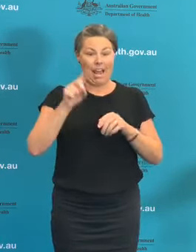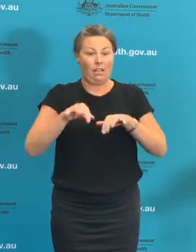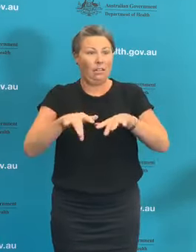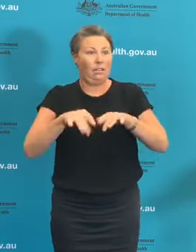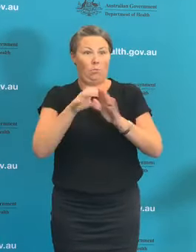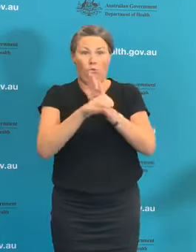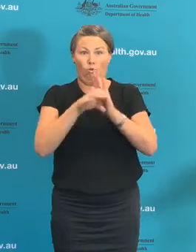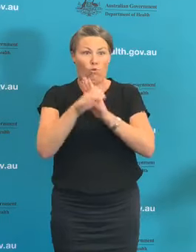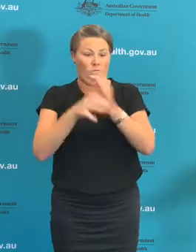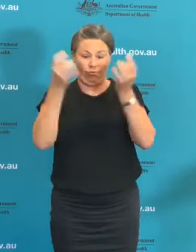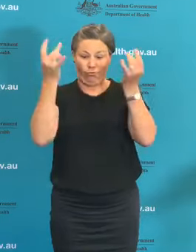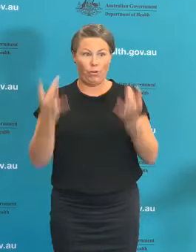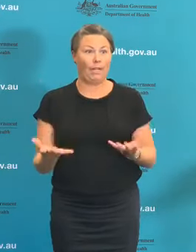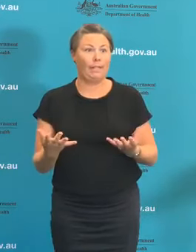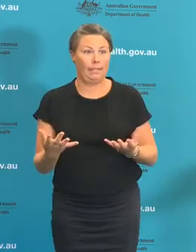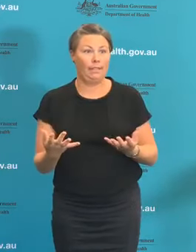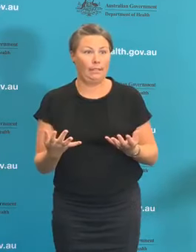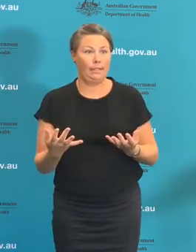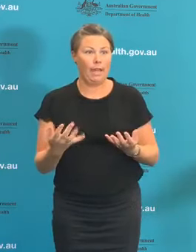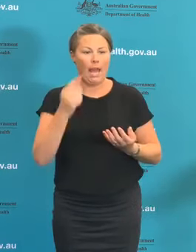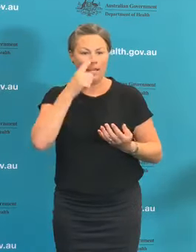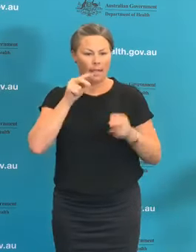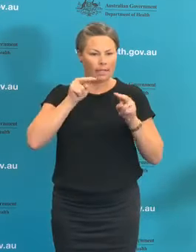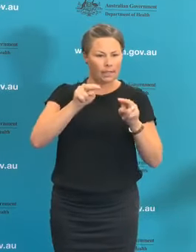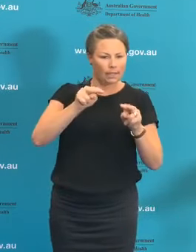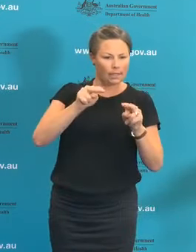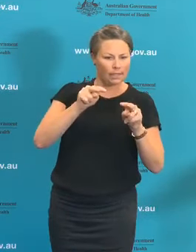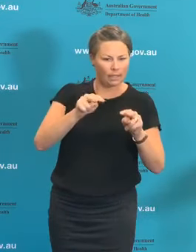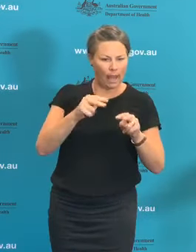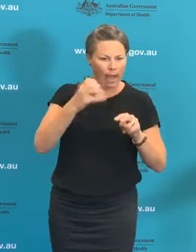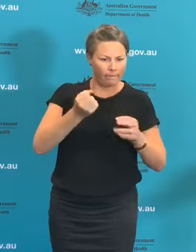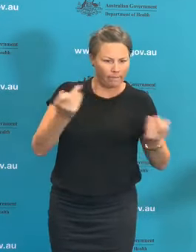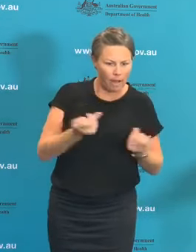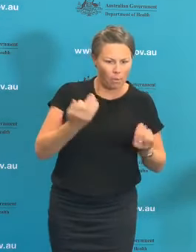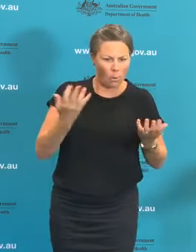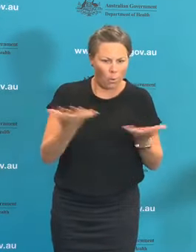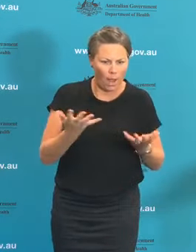around Australia that are reporting. one of the unique aspects of that is that it